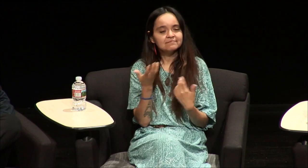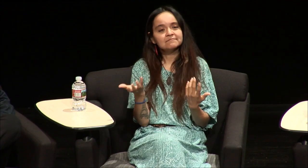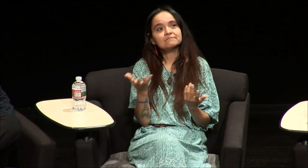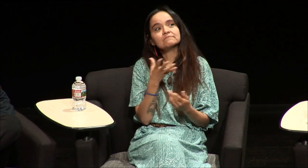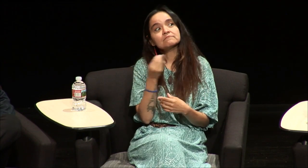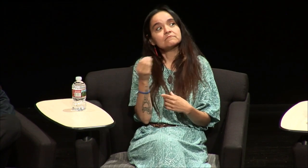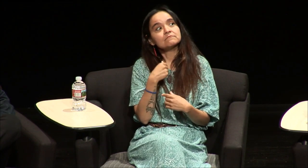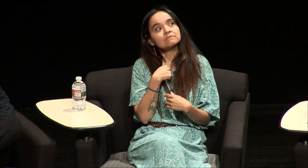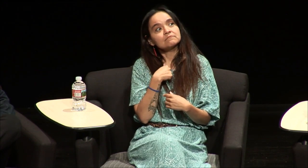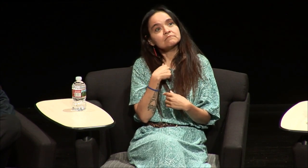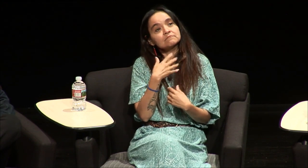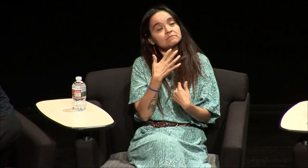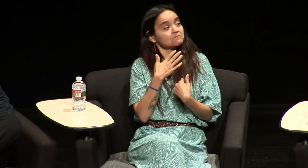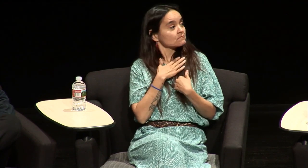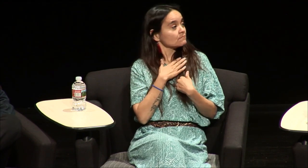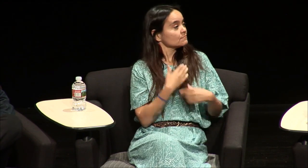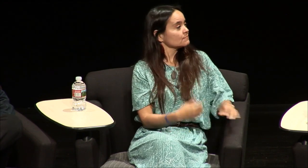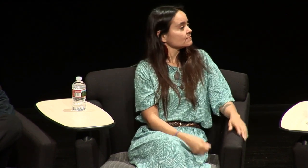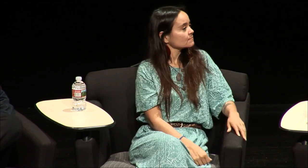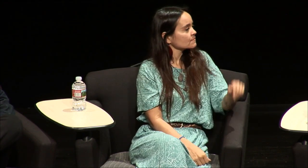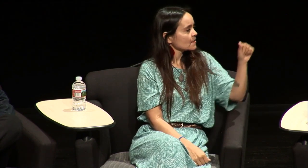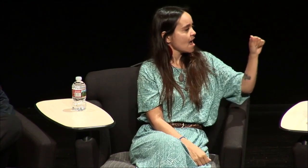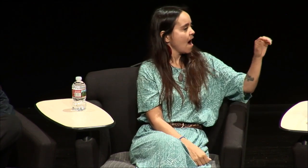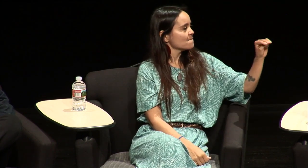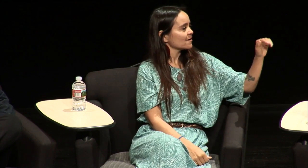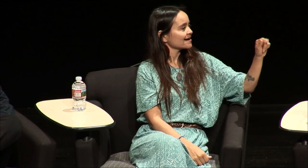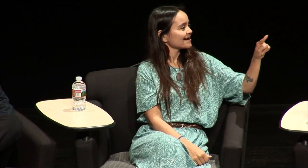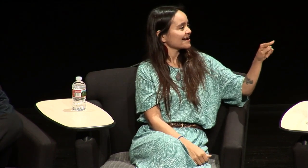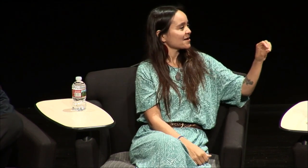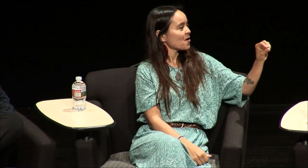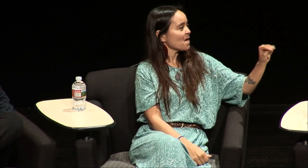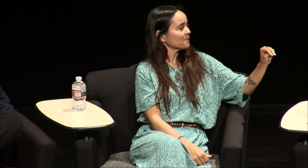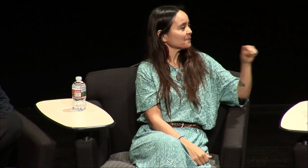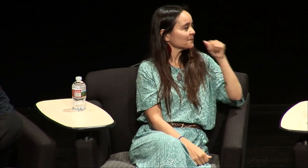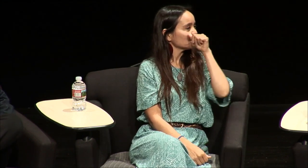Amazon [Carol:] wait what are that sign I don't even know that sign [Claudia:] it's Amazon